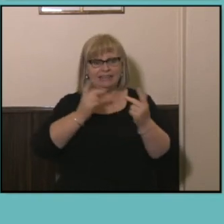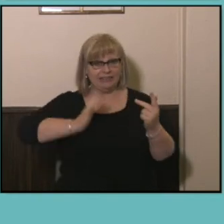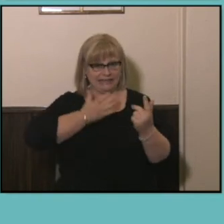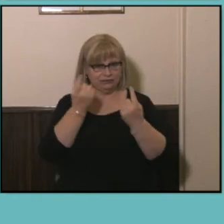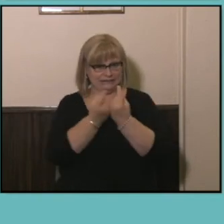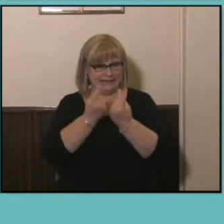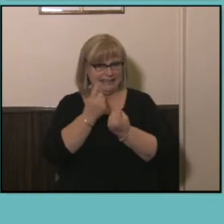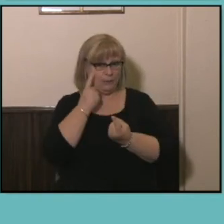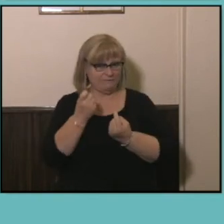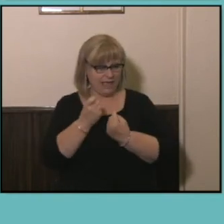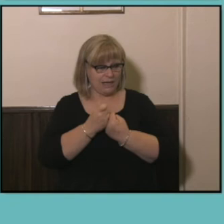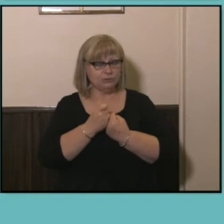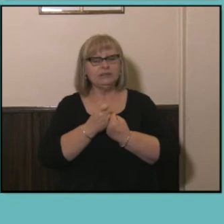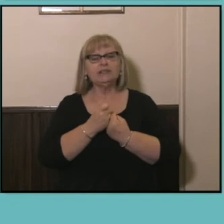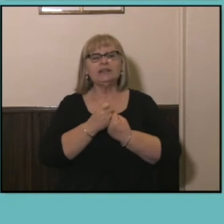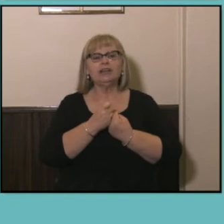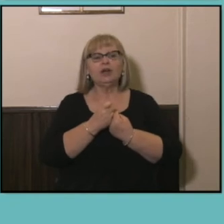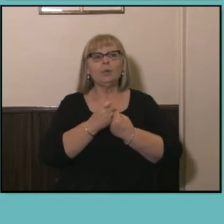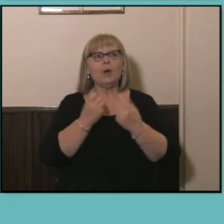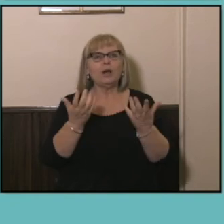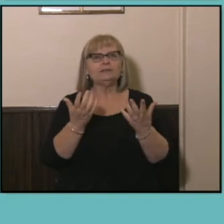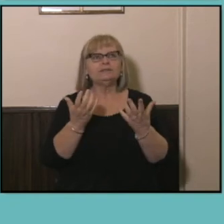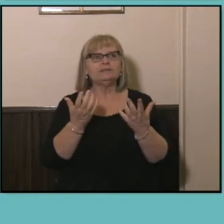been able to tease out with second release so what we haven't mentioned so